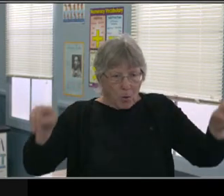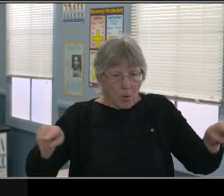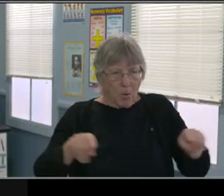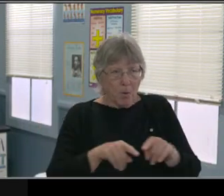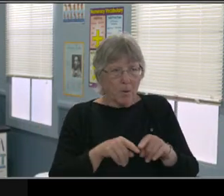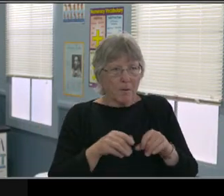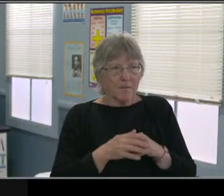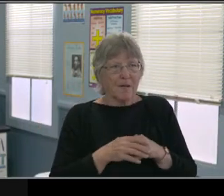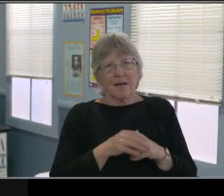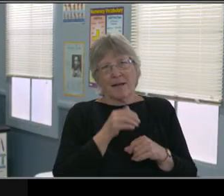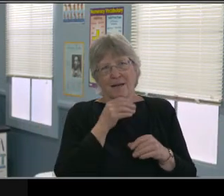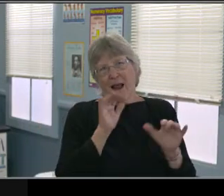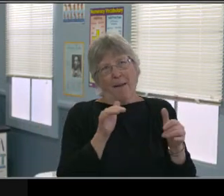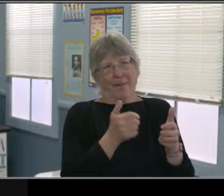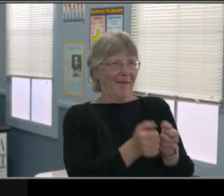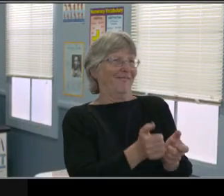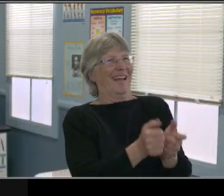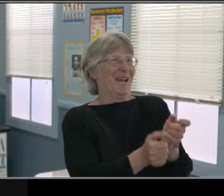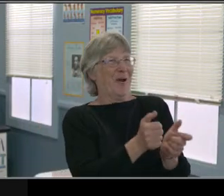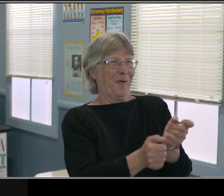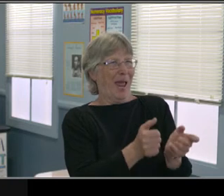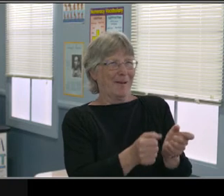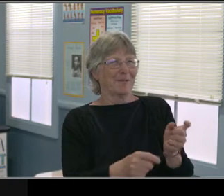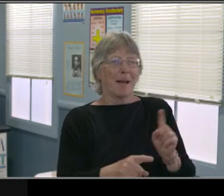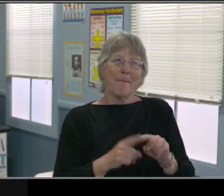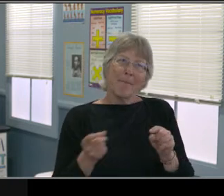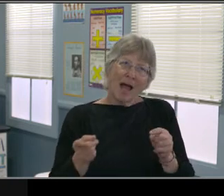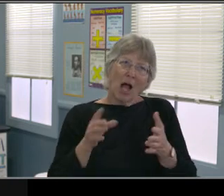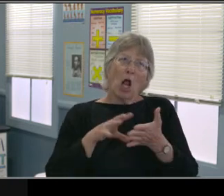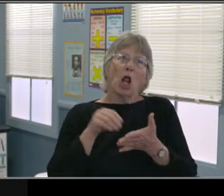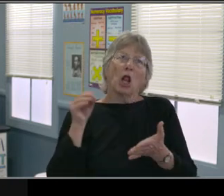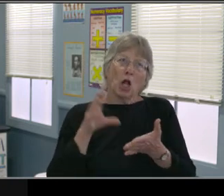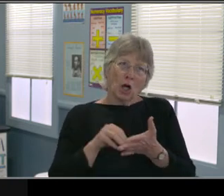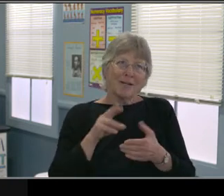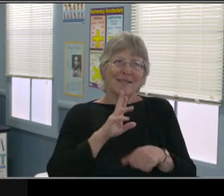These are the resources that I used and I can send this to anybody who is interested.